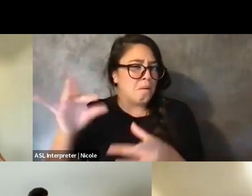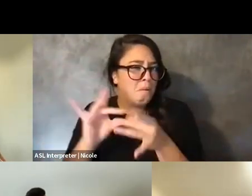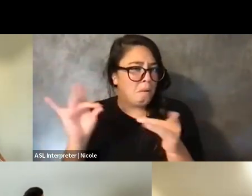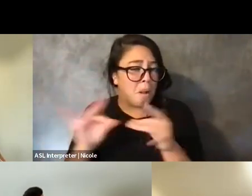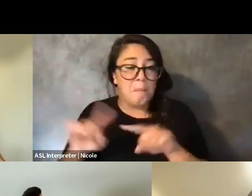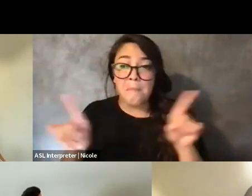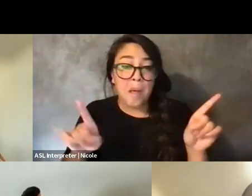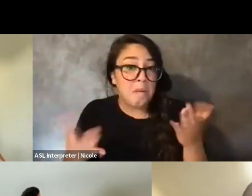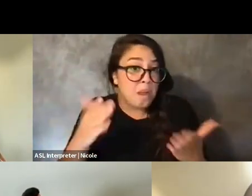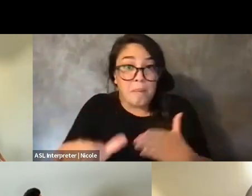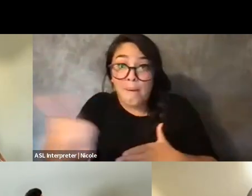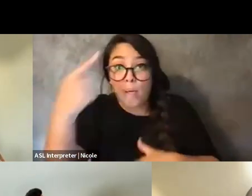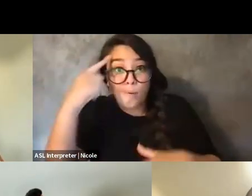to mind, please feel free to weigh in.